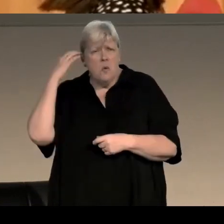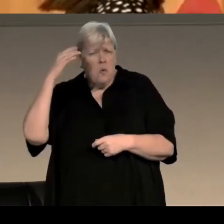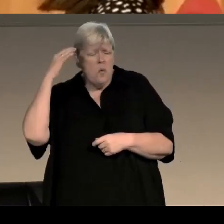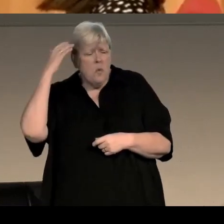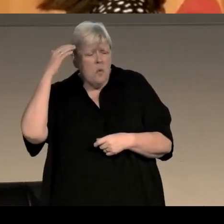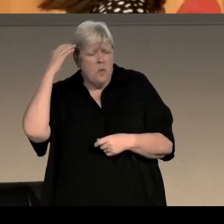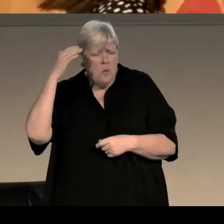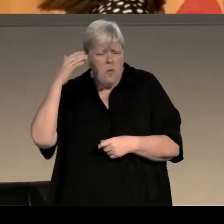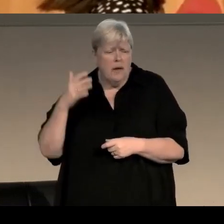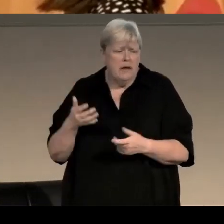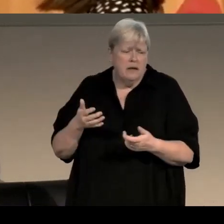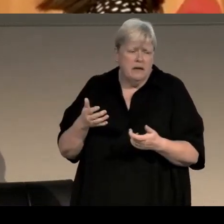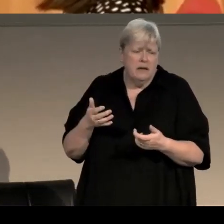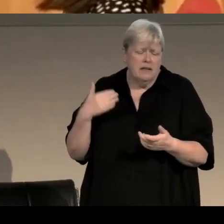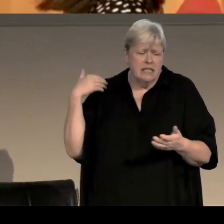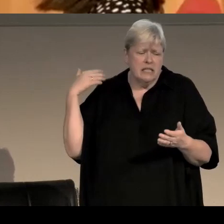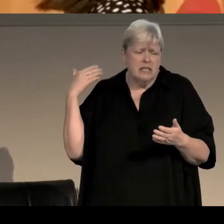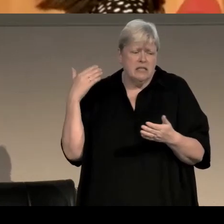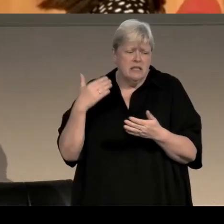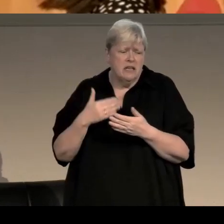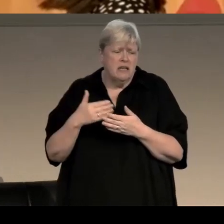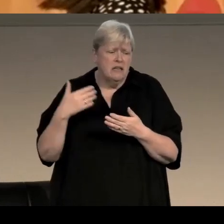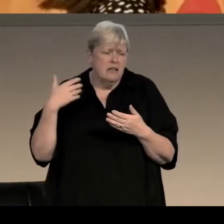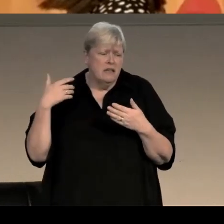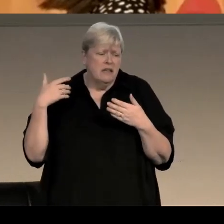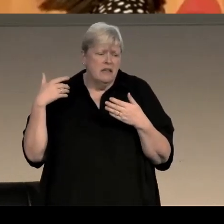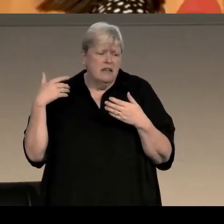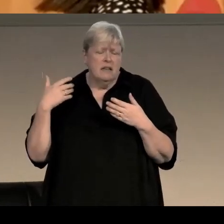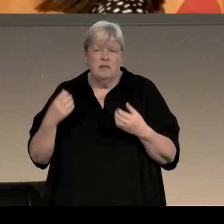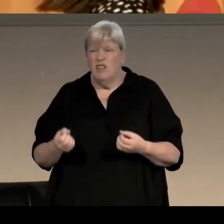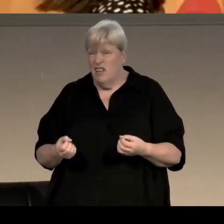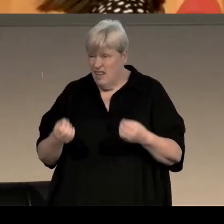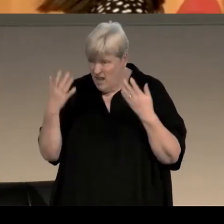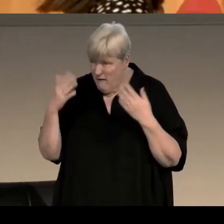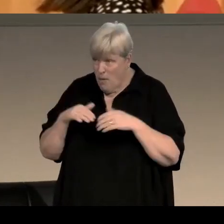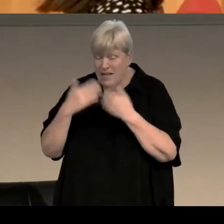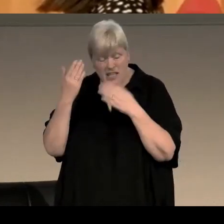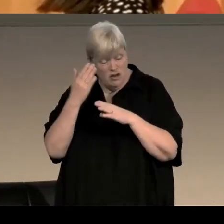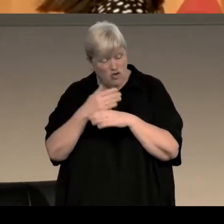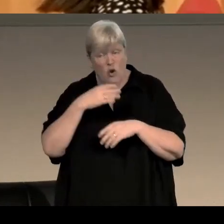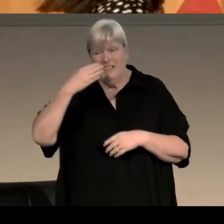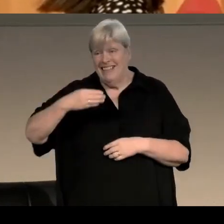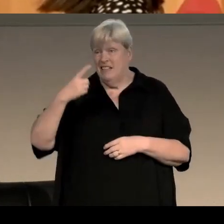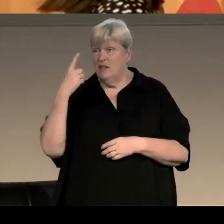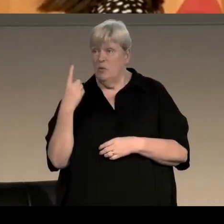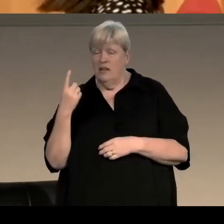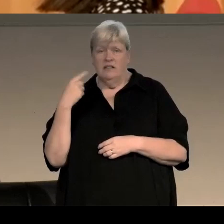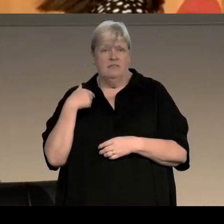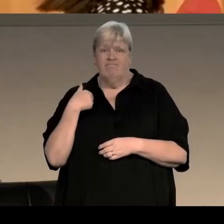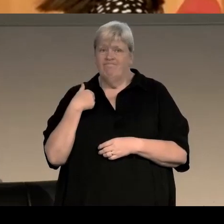is that, and since I gave up my day job in 91, I haven't written two books with the same characters